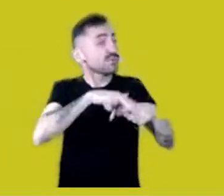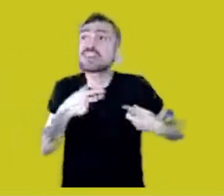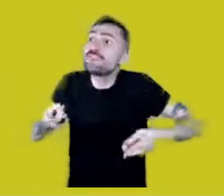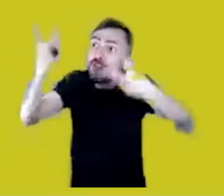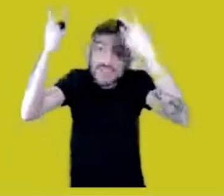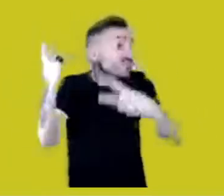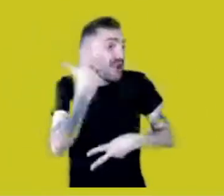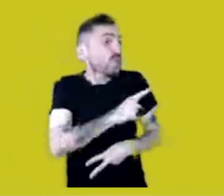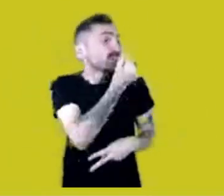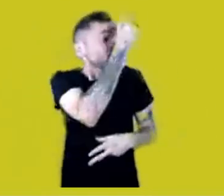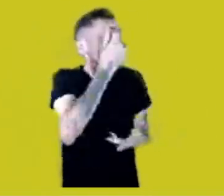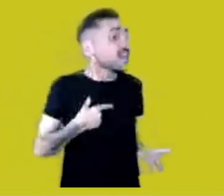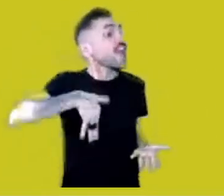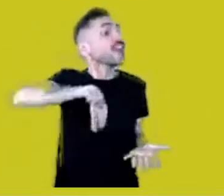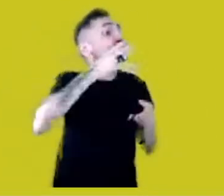So, the trade has to be fair.